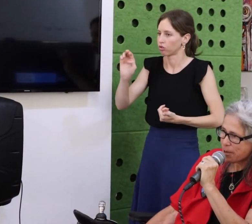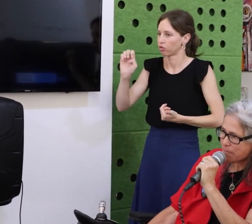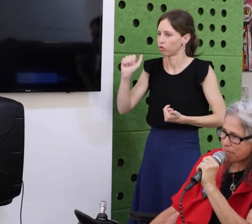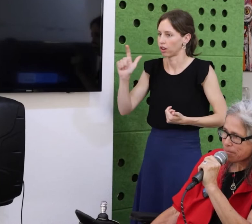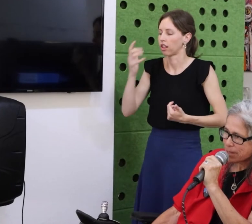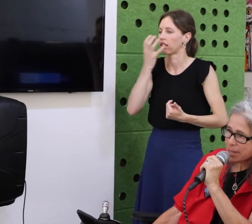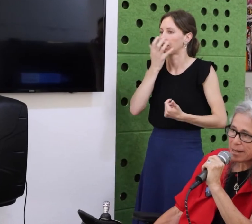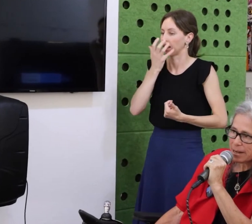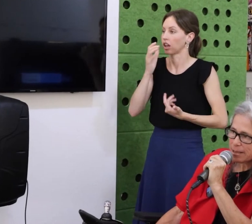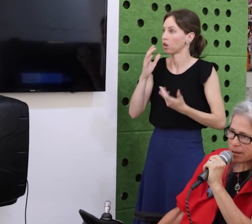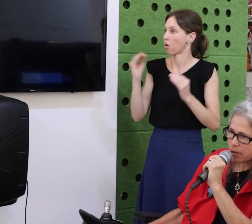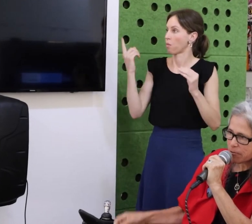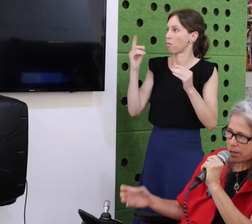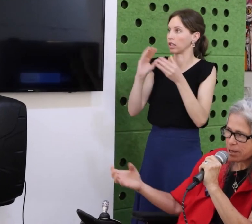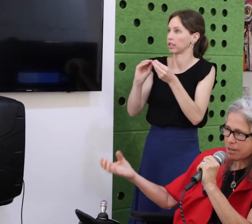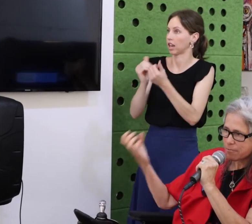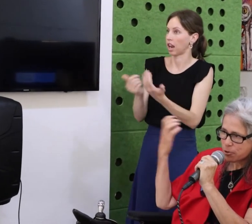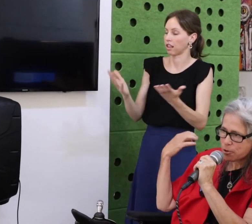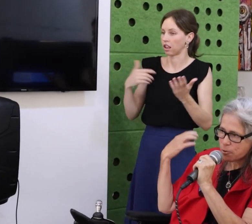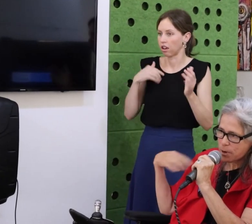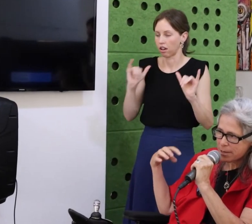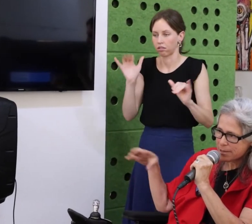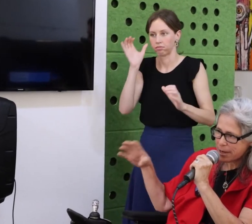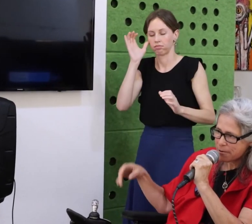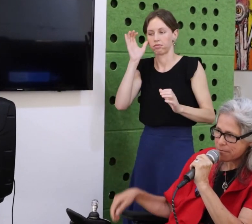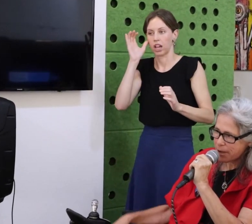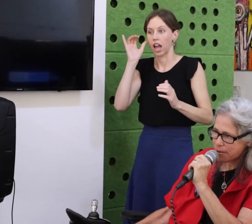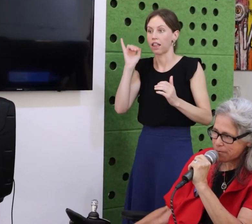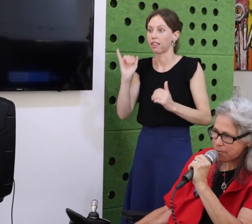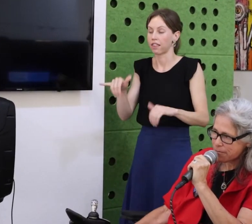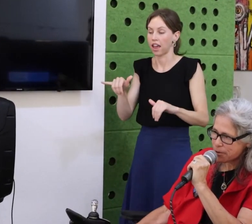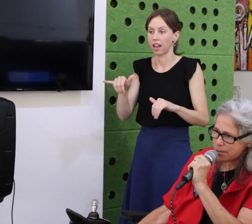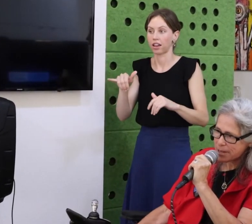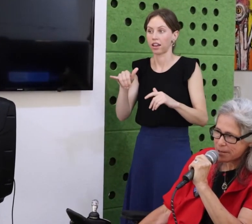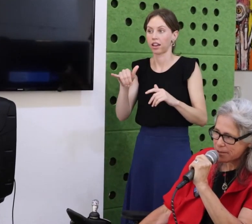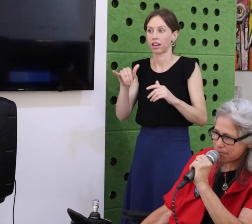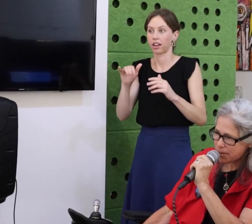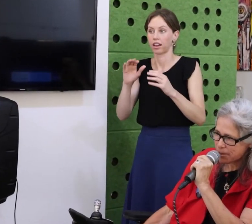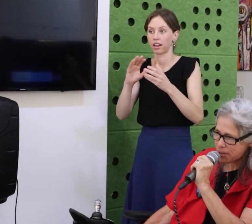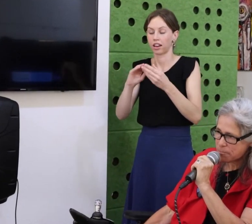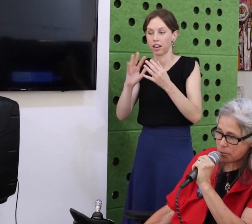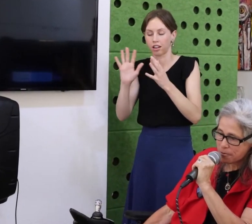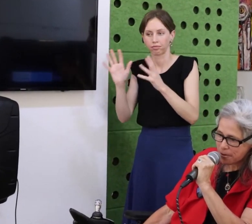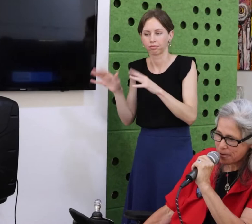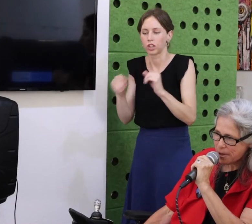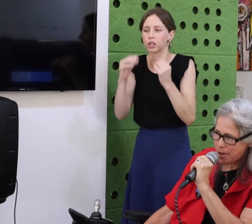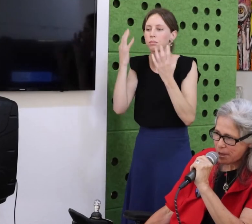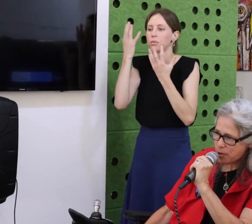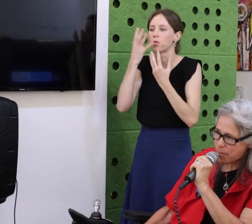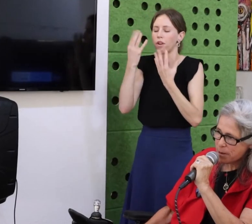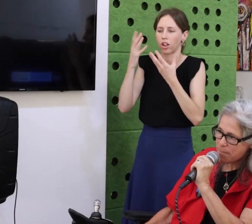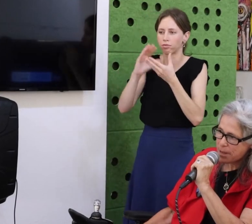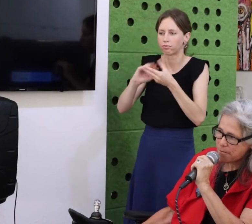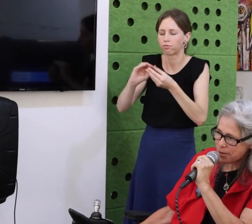Again, they were really amazing people. Often what happens, is we do not honor the foot soldiers of the